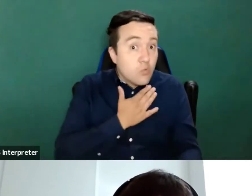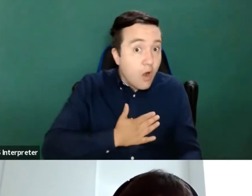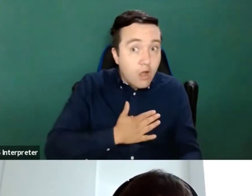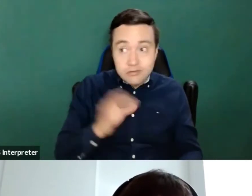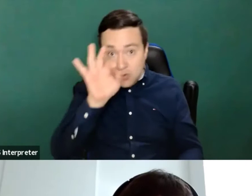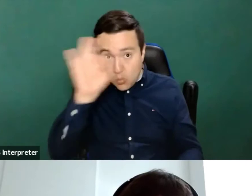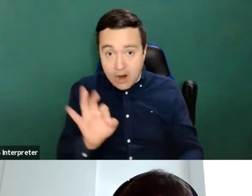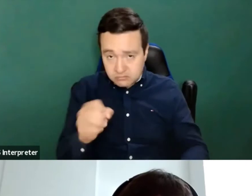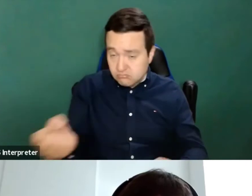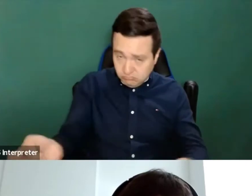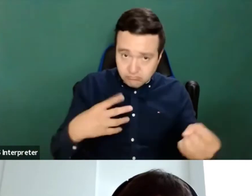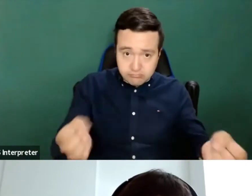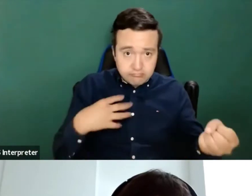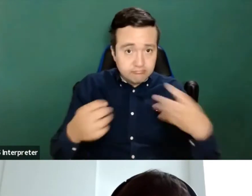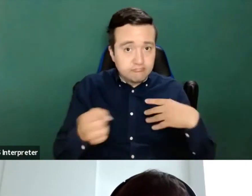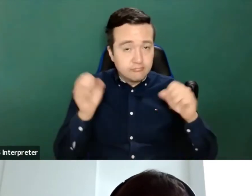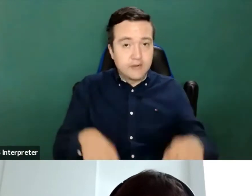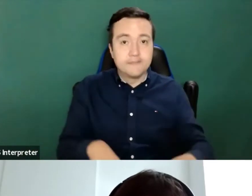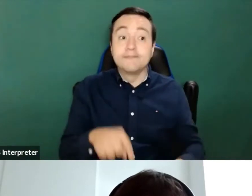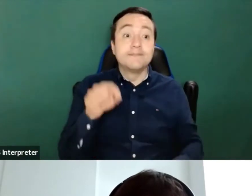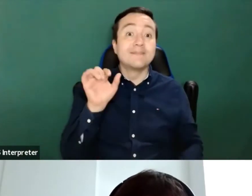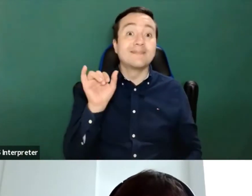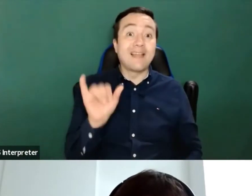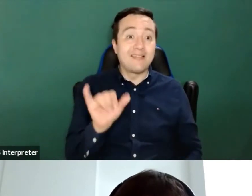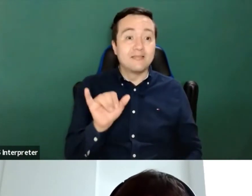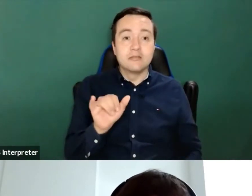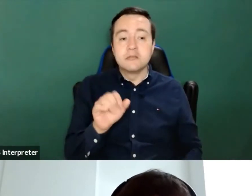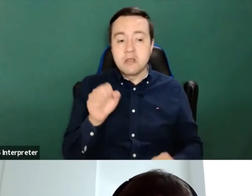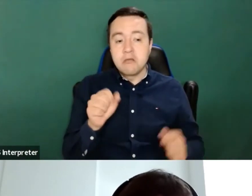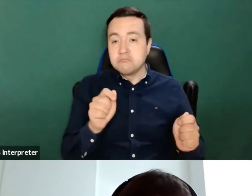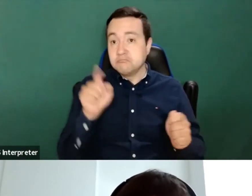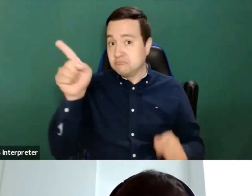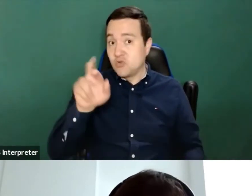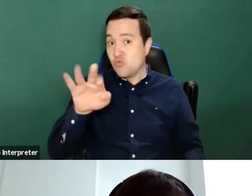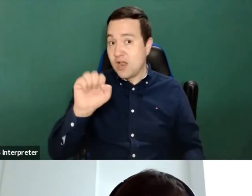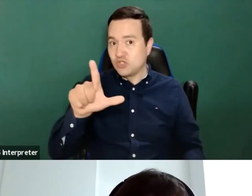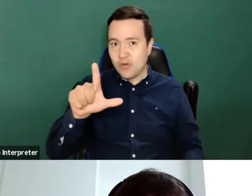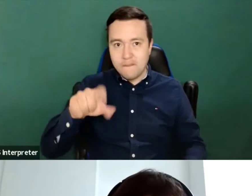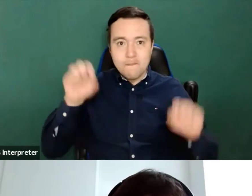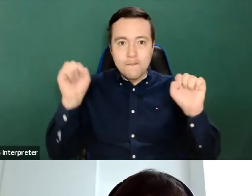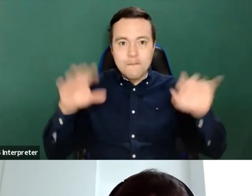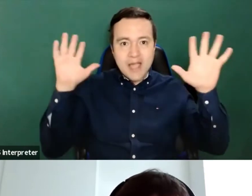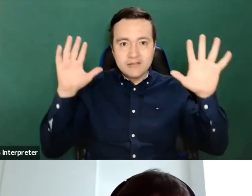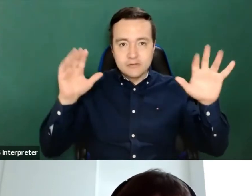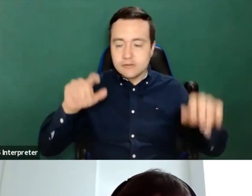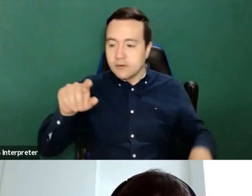So with that, I would like to ask Rachel to do the magic so that we are getting into the